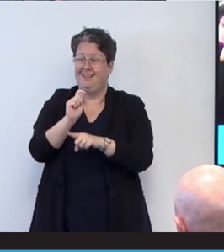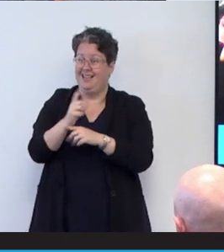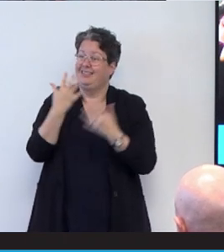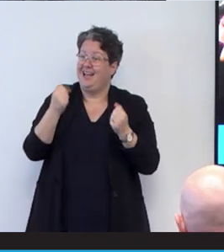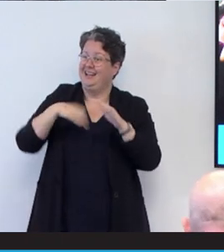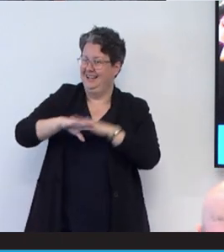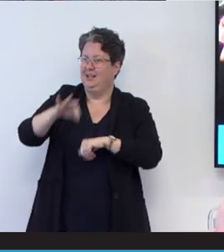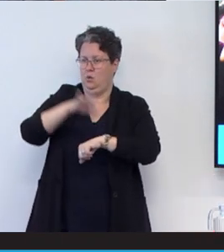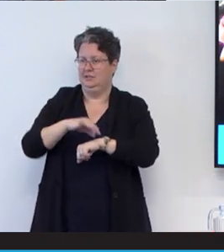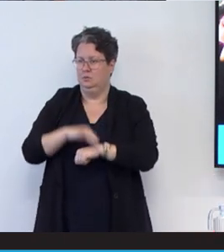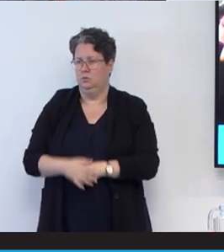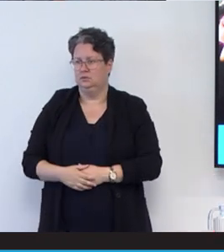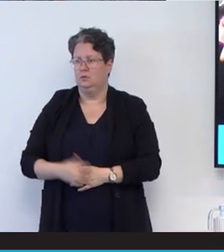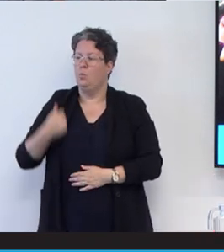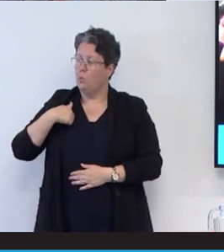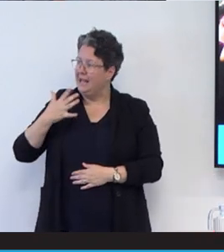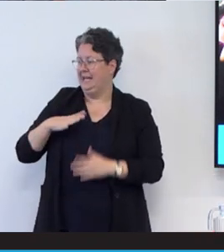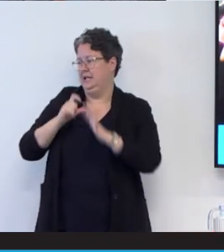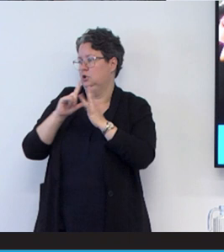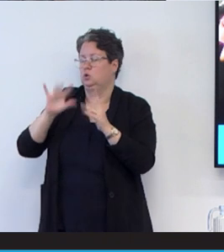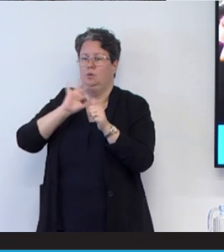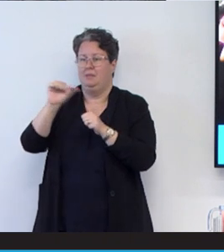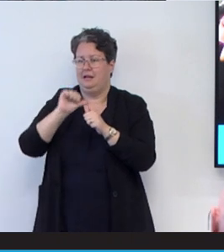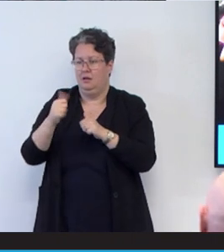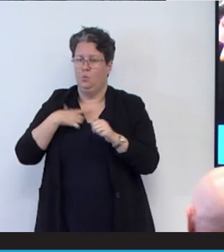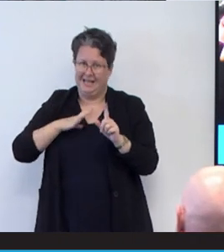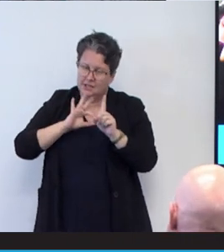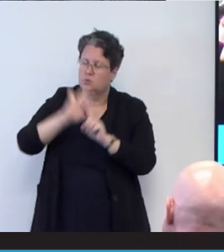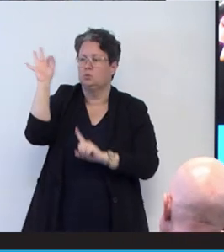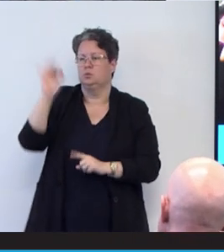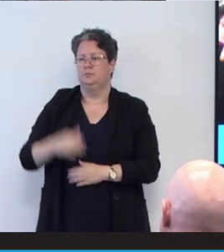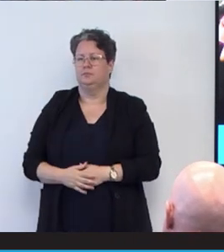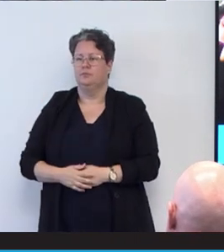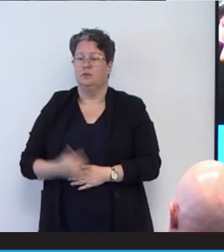So we need to do better. I spent seven or eight months in the hospital. I was